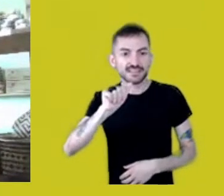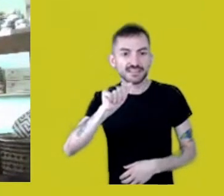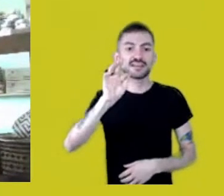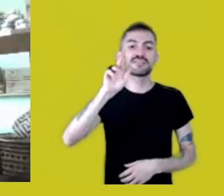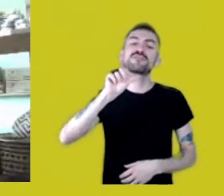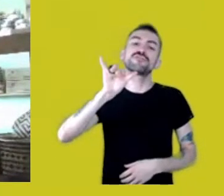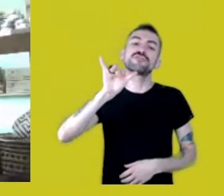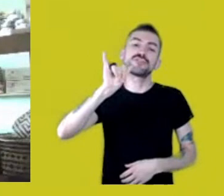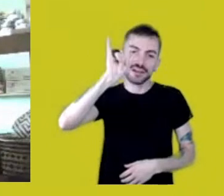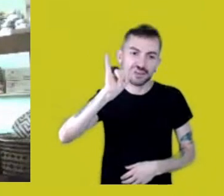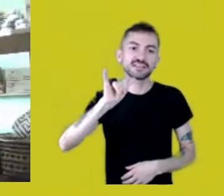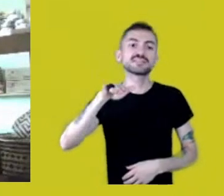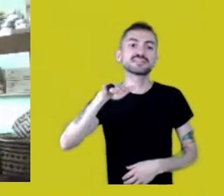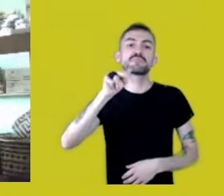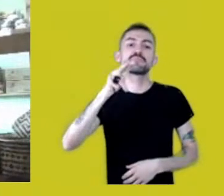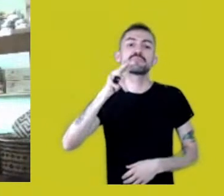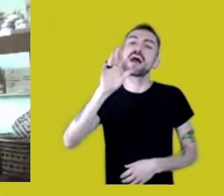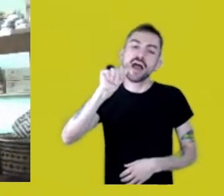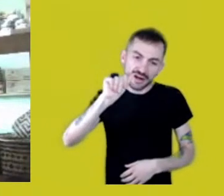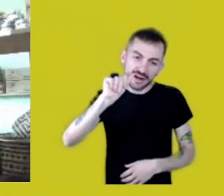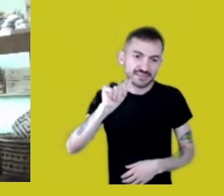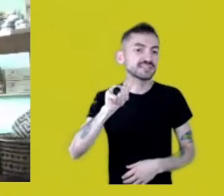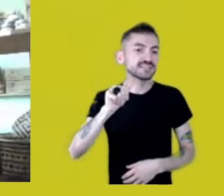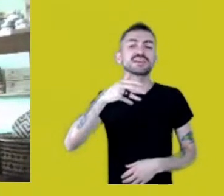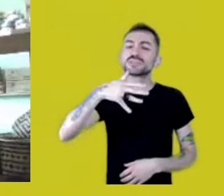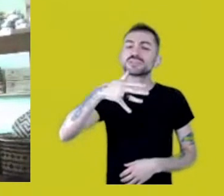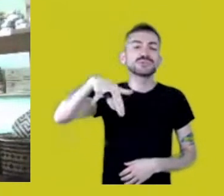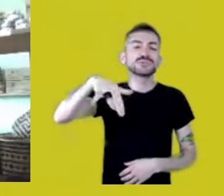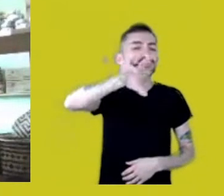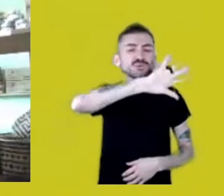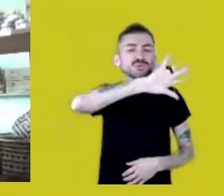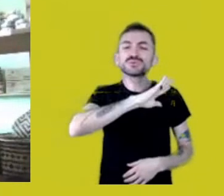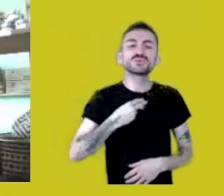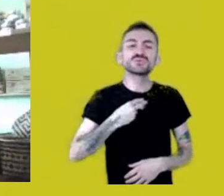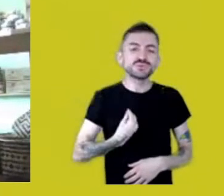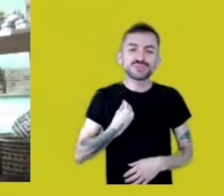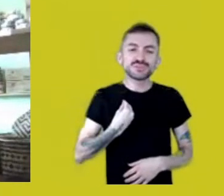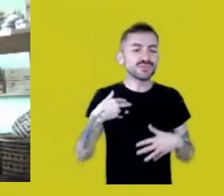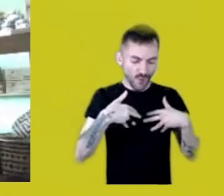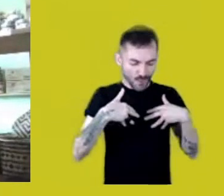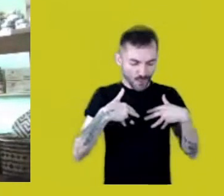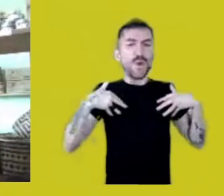Márcia Mura, what an honor! What a privilege to hear you.